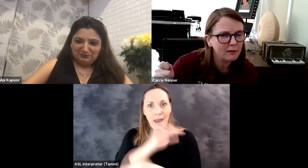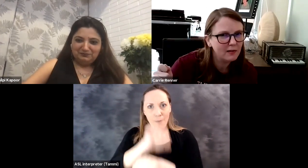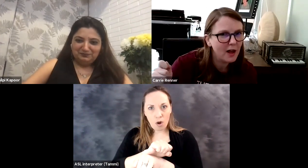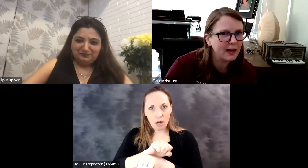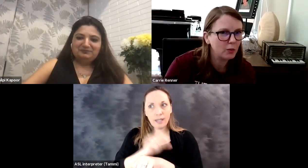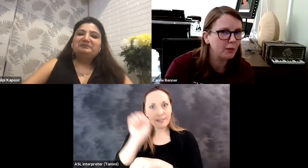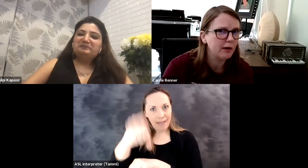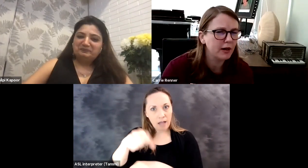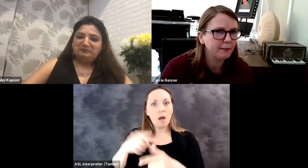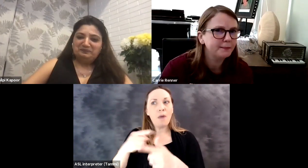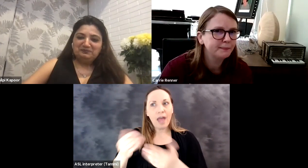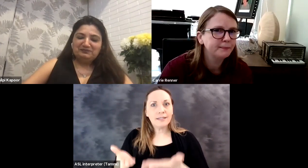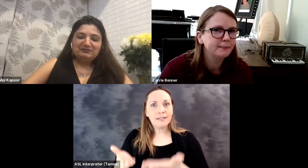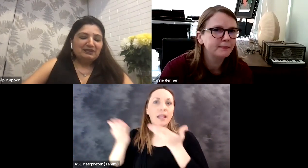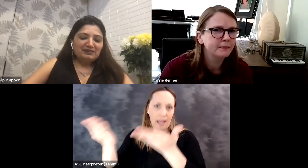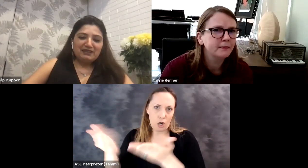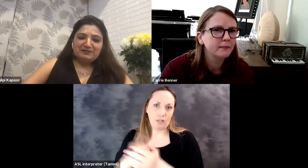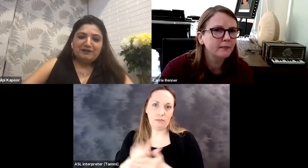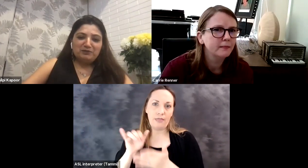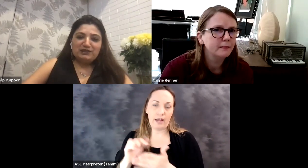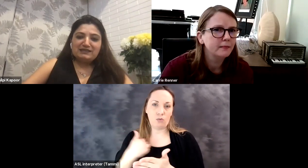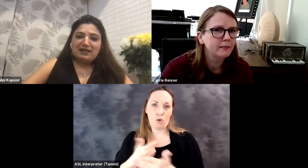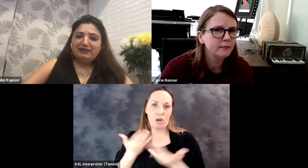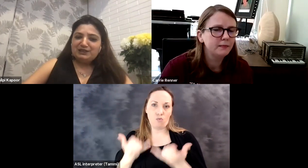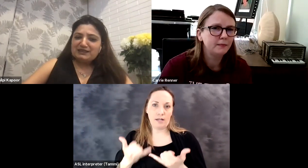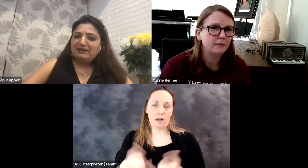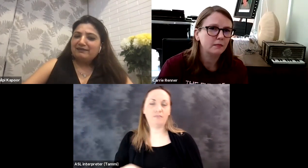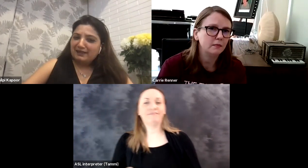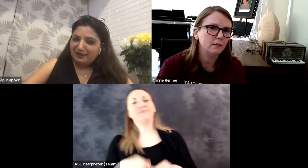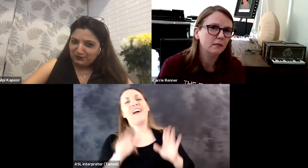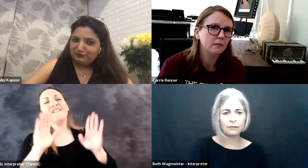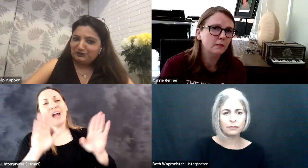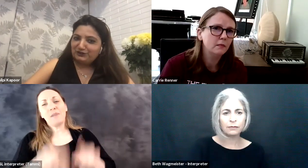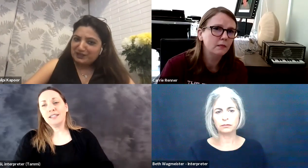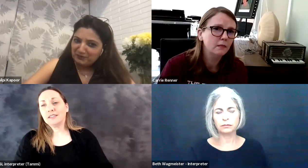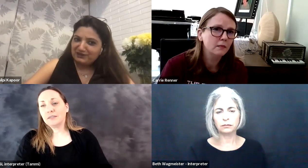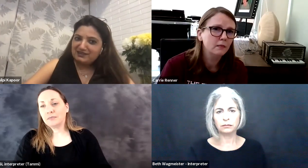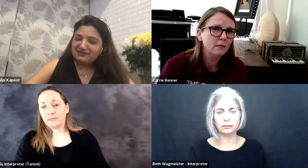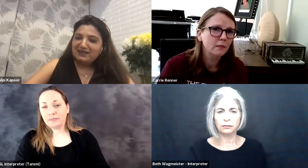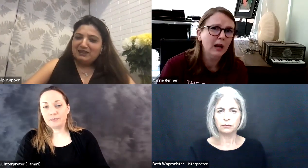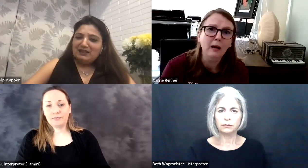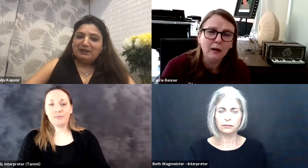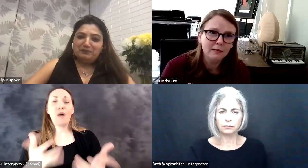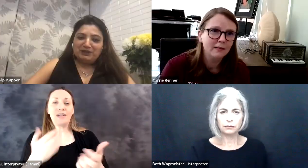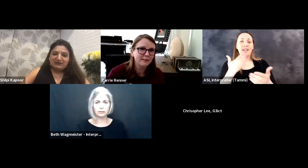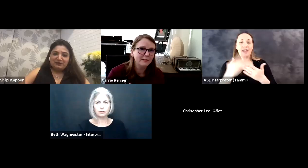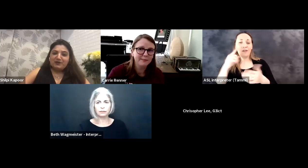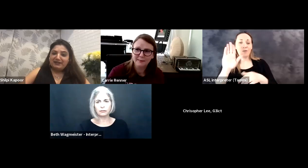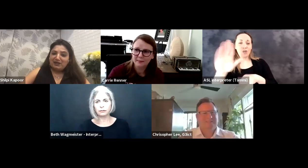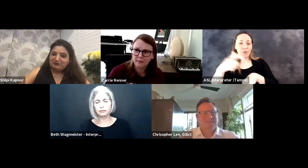have to bluntly be more hardcore about it. Sign the paperwork, but then deliver. And that's where we're at right now. Shilpi: That's fabulous.